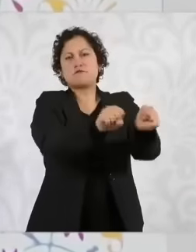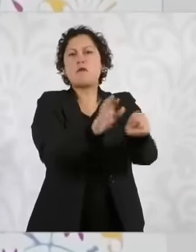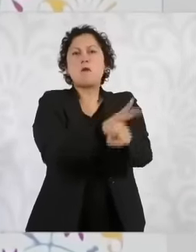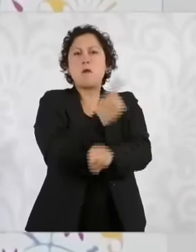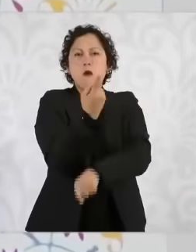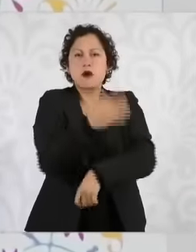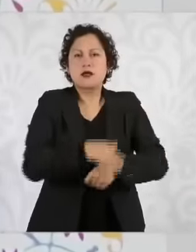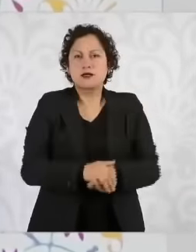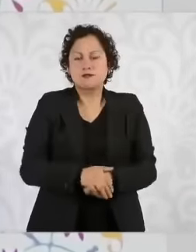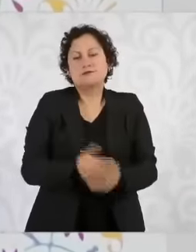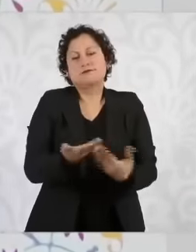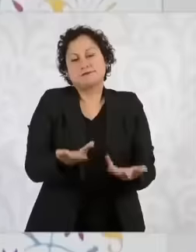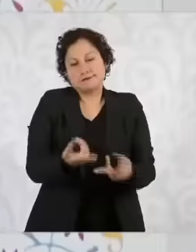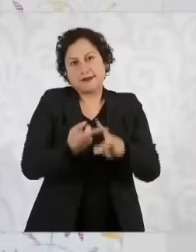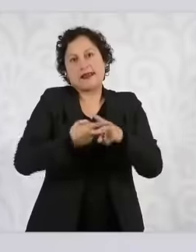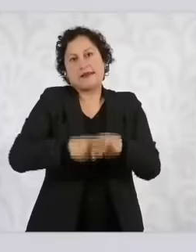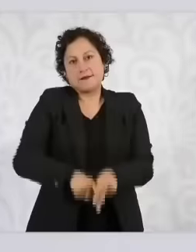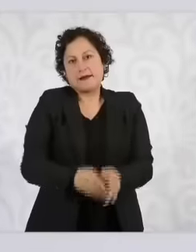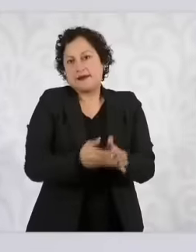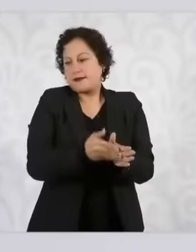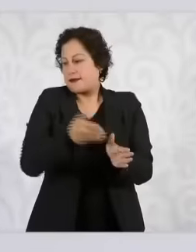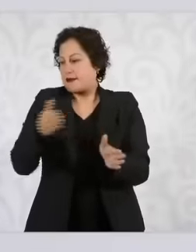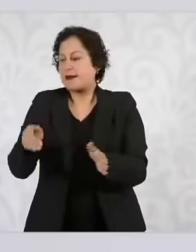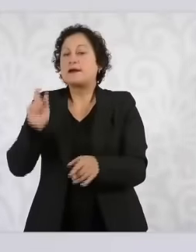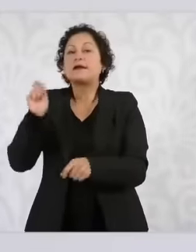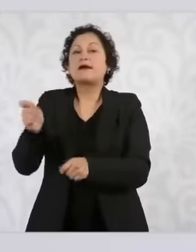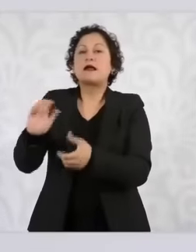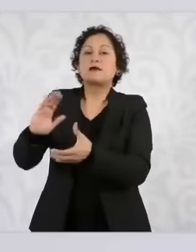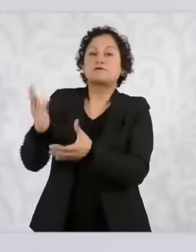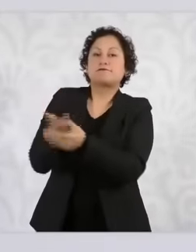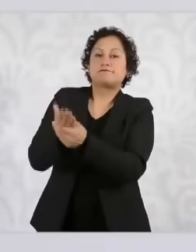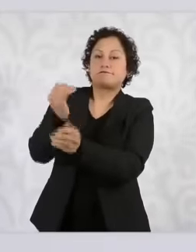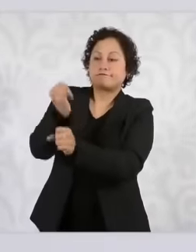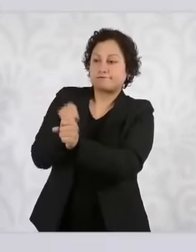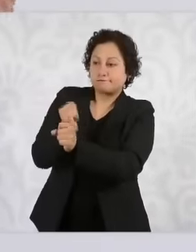investigation file from a prosecutor's office and whoever grants an arrest warrant